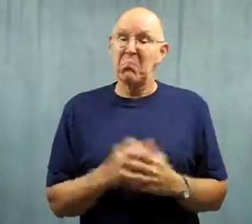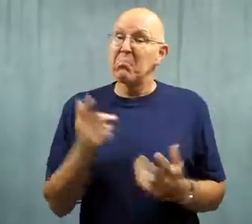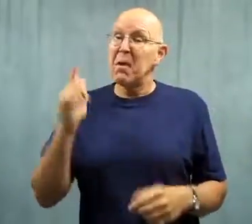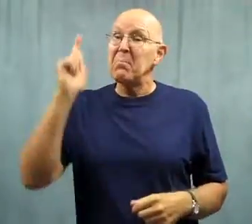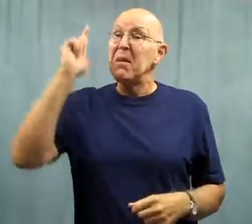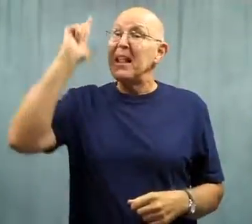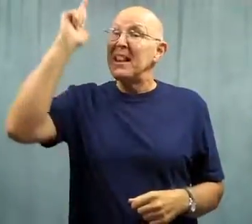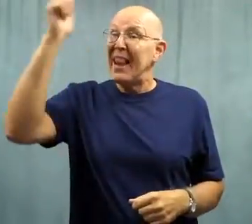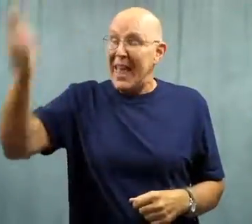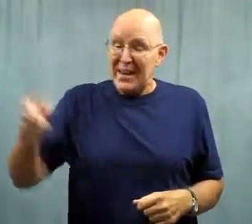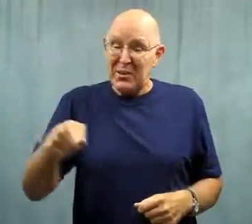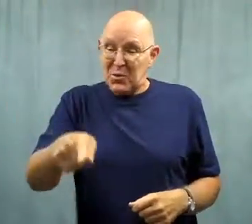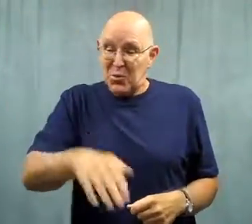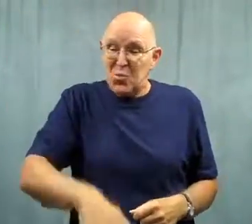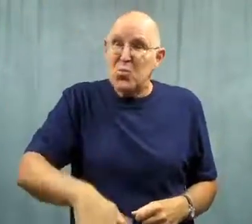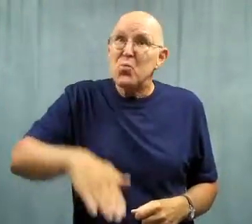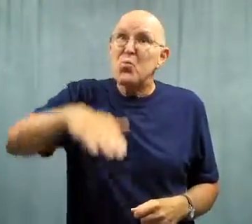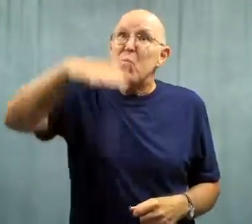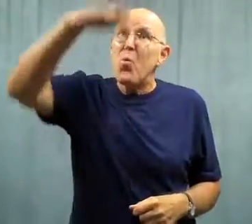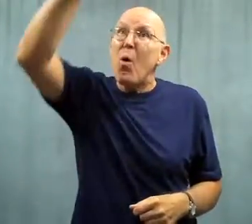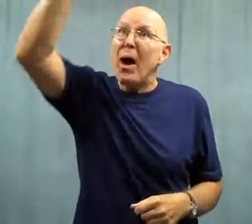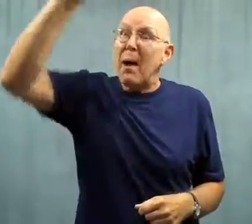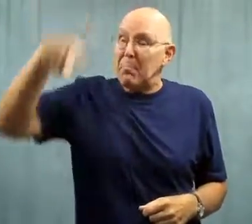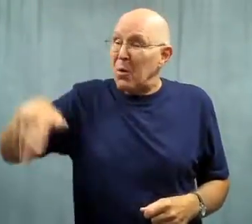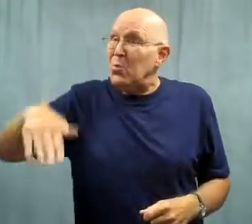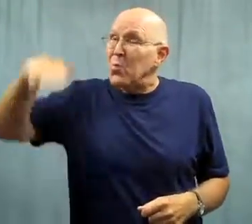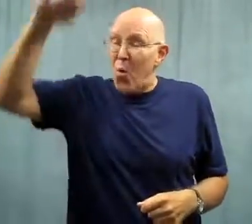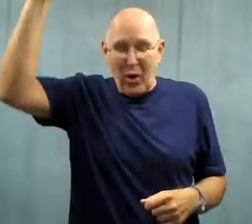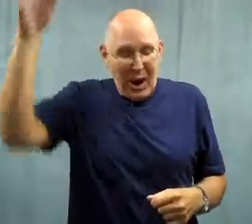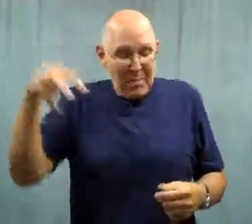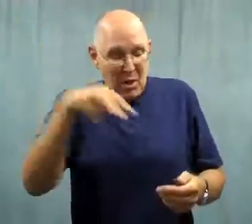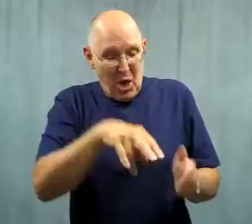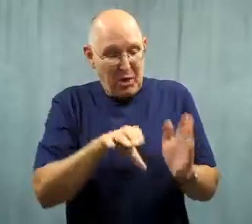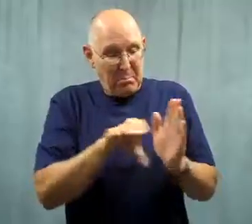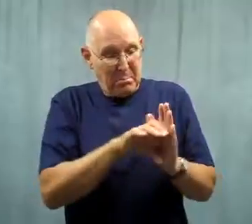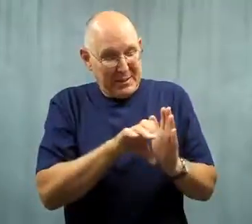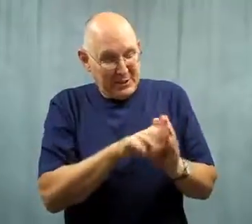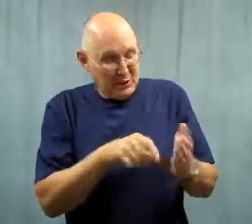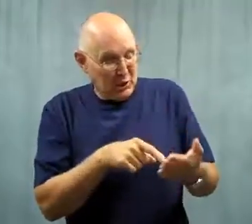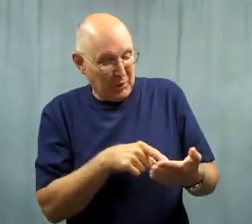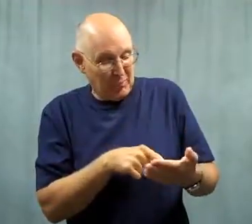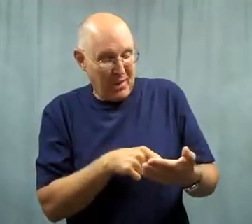She said, "Later when you grow up and look at this picture,